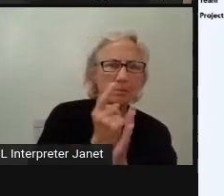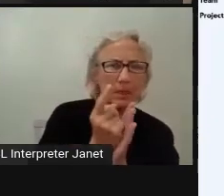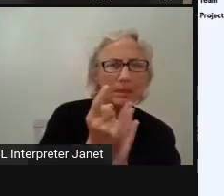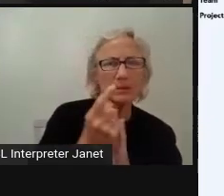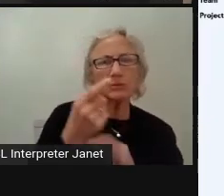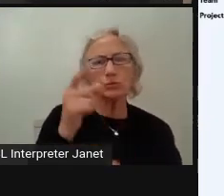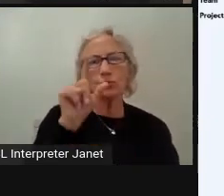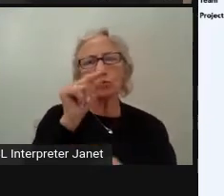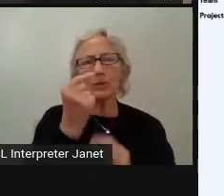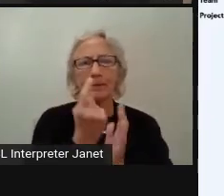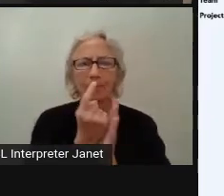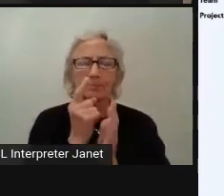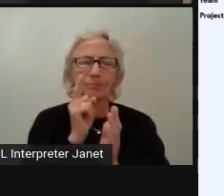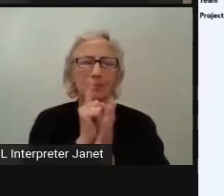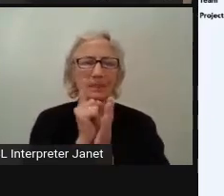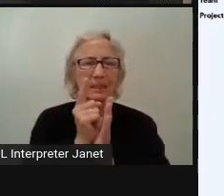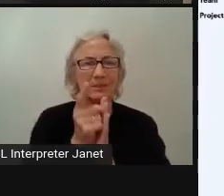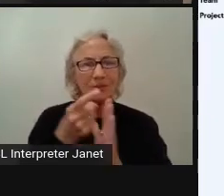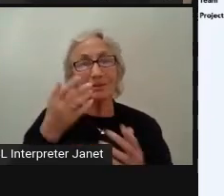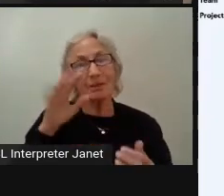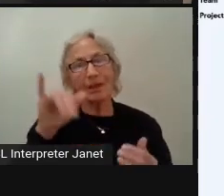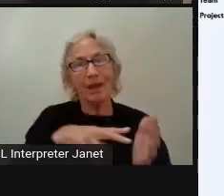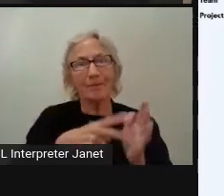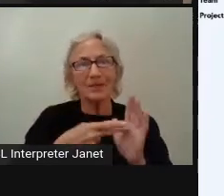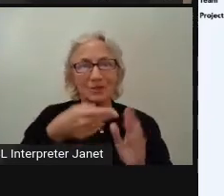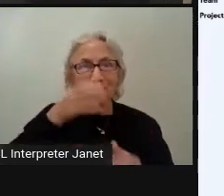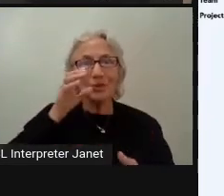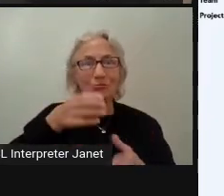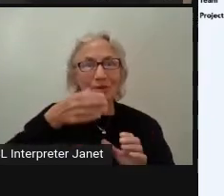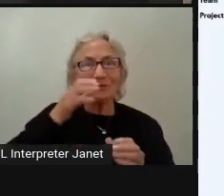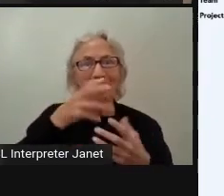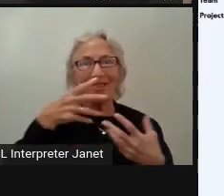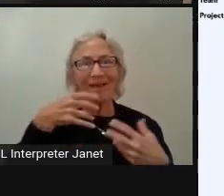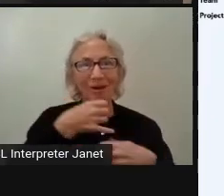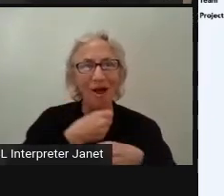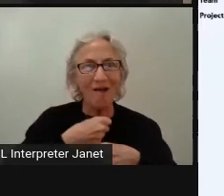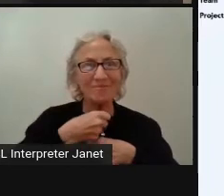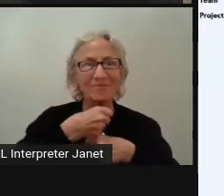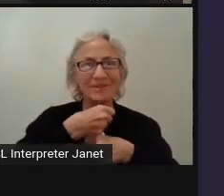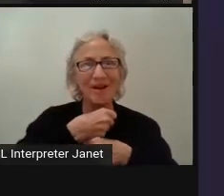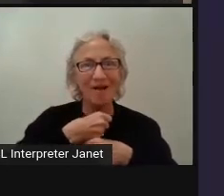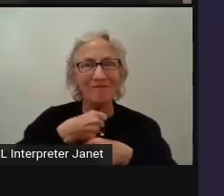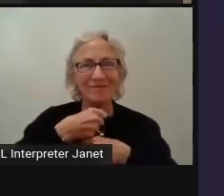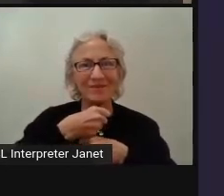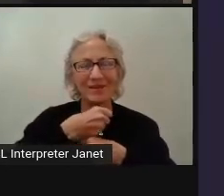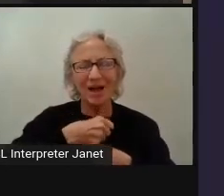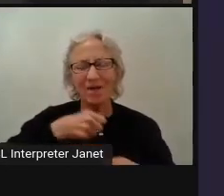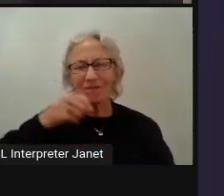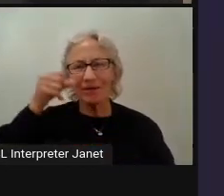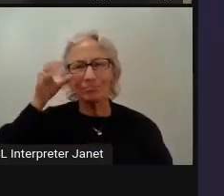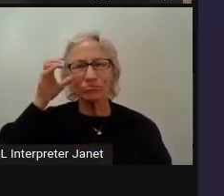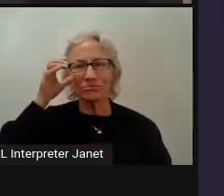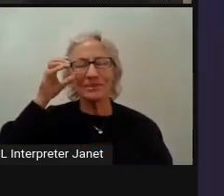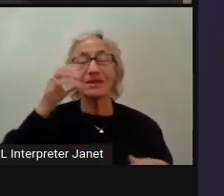Yes, we would drink a lot of coffee during this is waiting time.